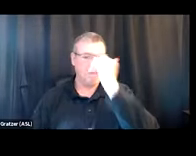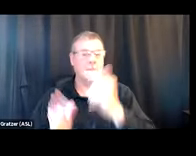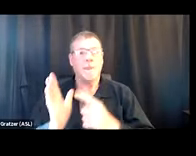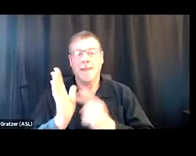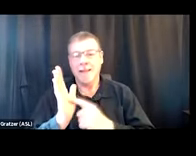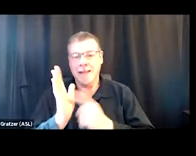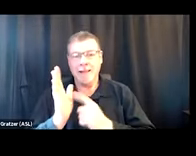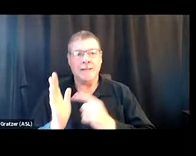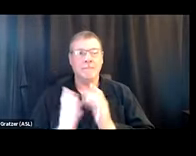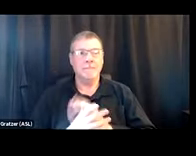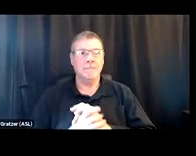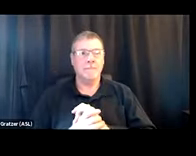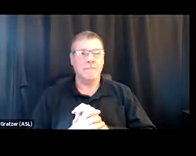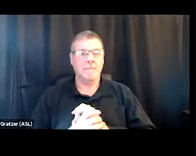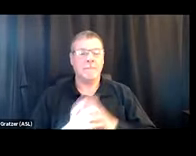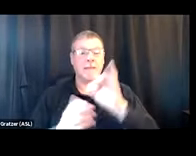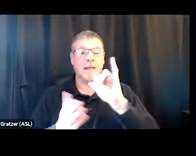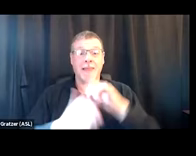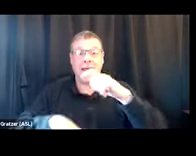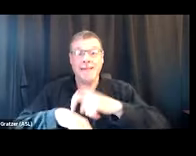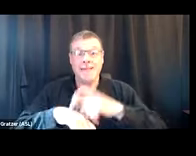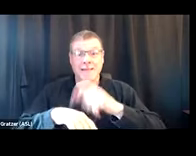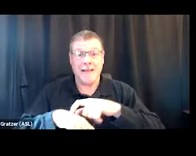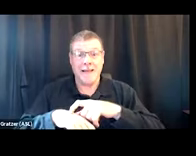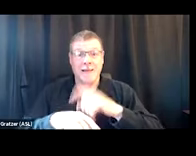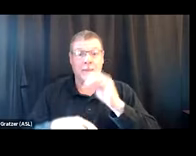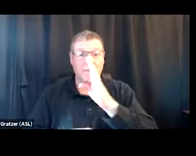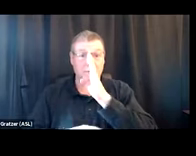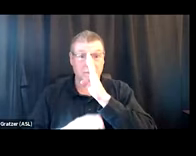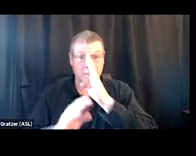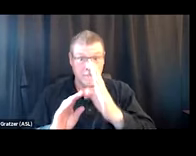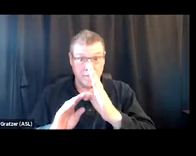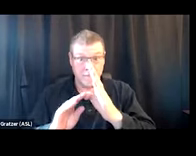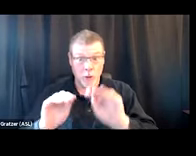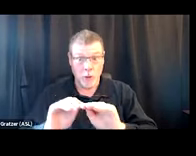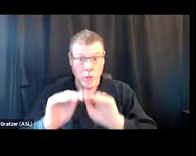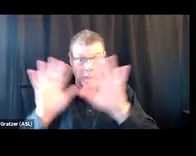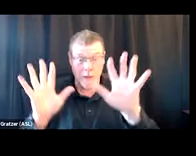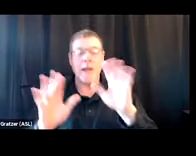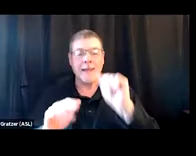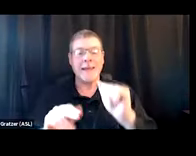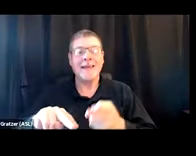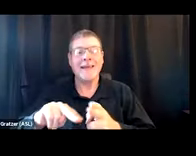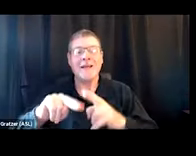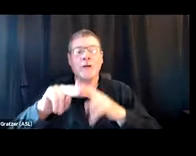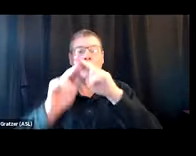that period of abstinence can actually increase overdose risk. So is there a way you can support them